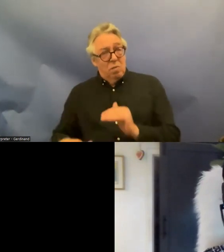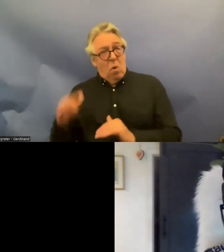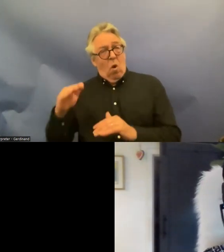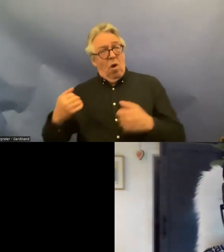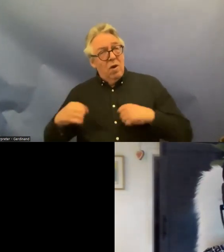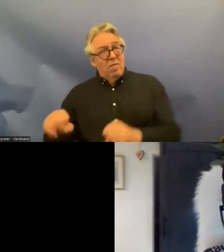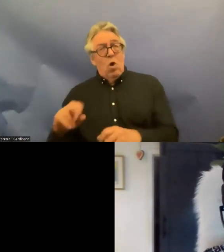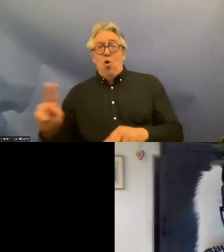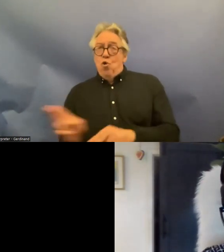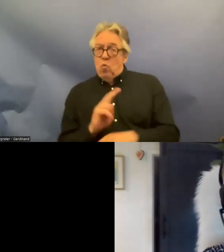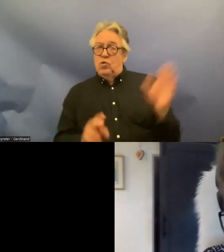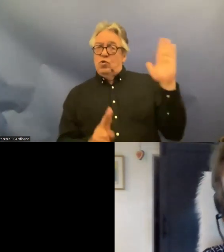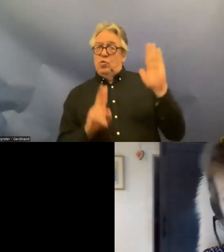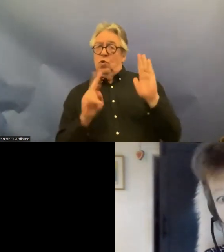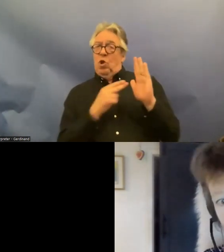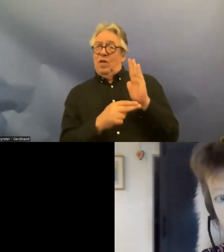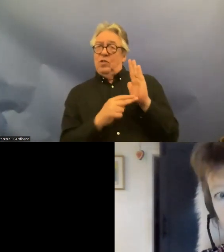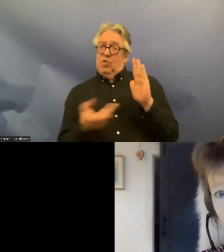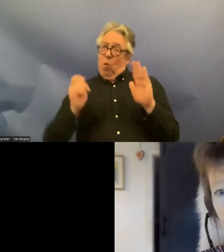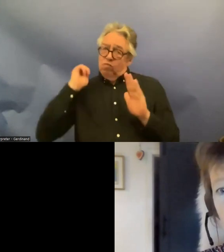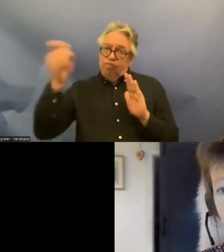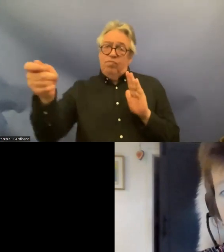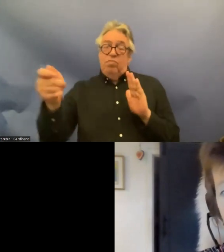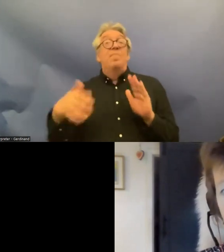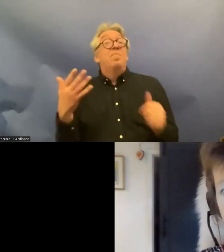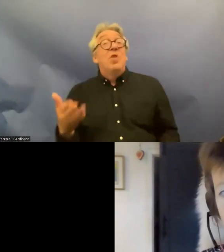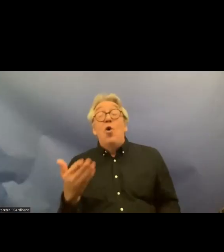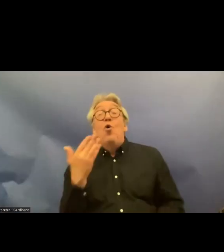legal tool and it's a good moment then to switch to Iceland because this is